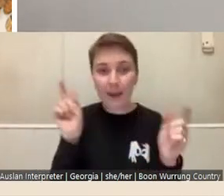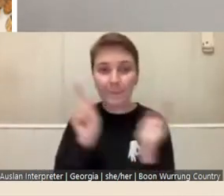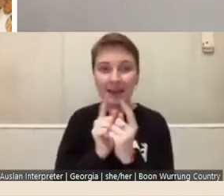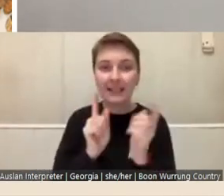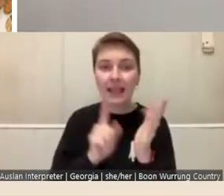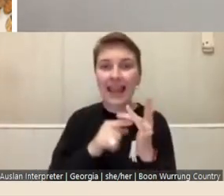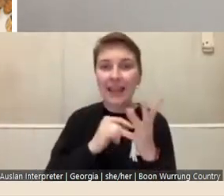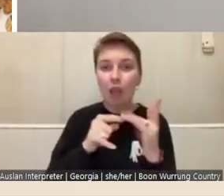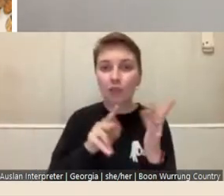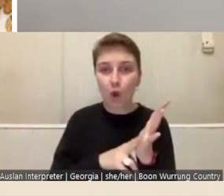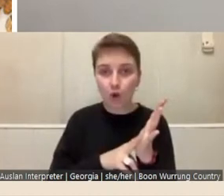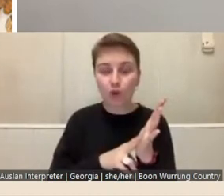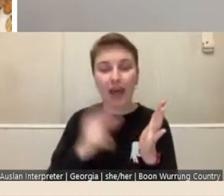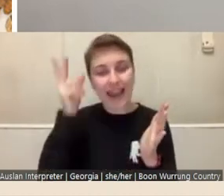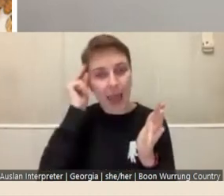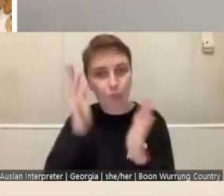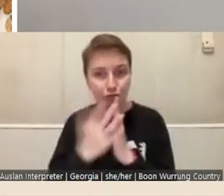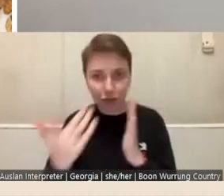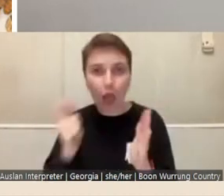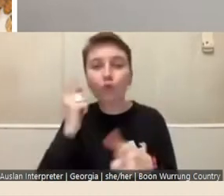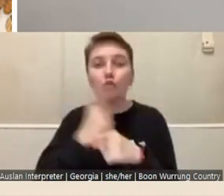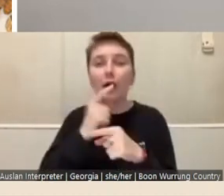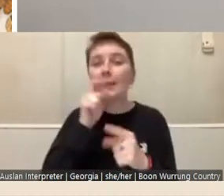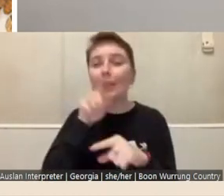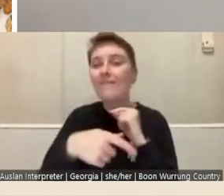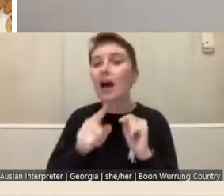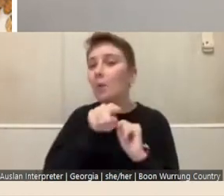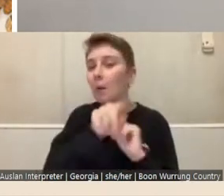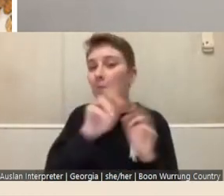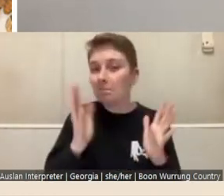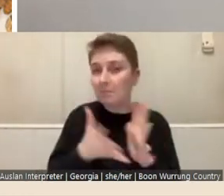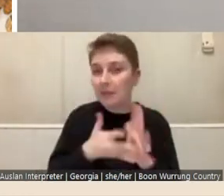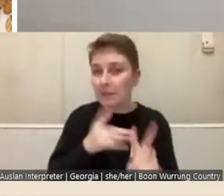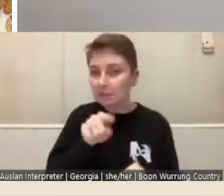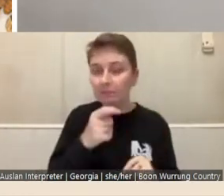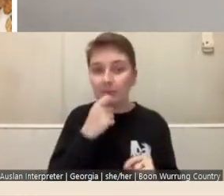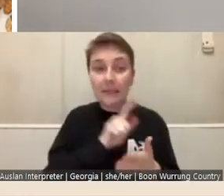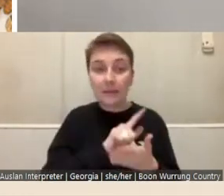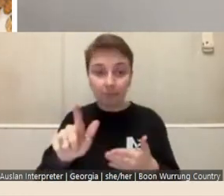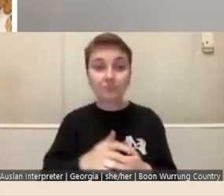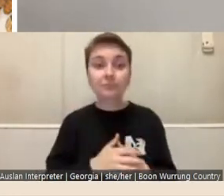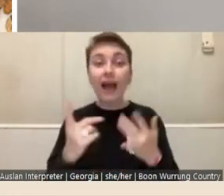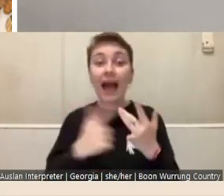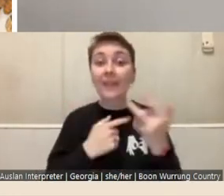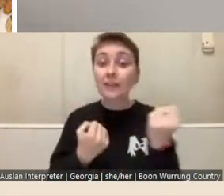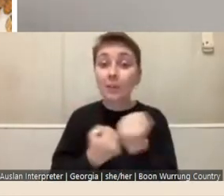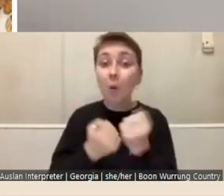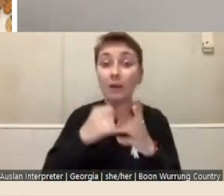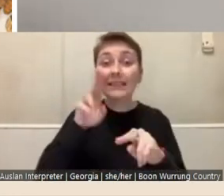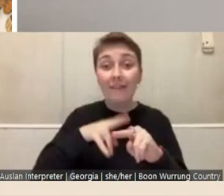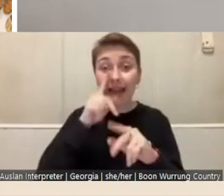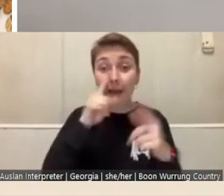I'll talk a bit more about them in a second – and other support staff, as well as fellow fellows.